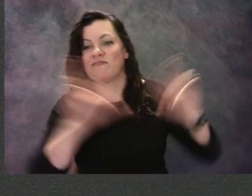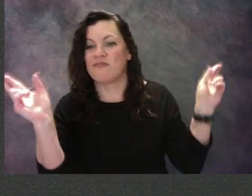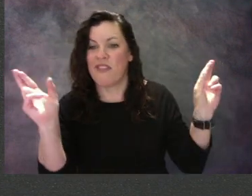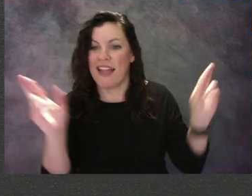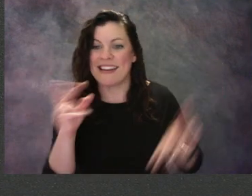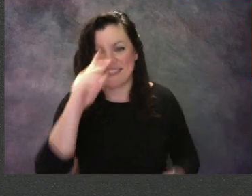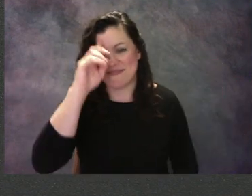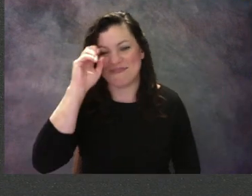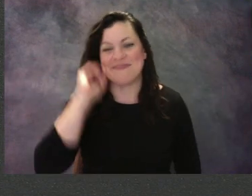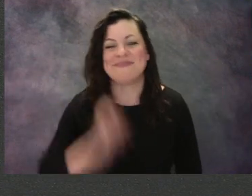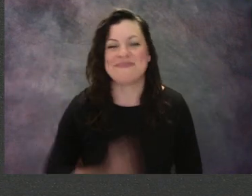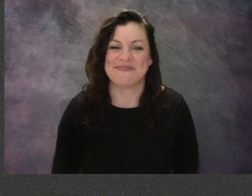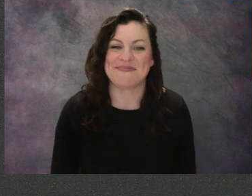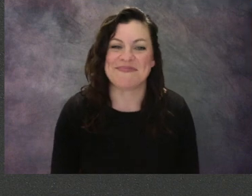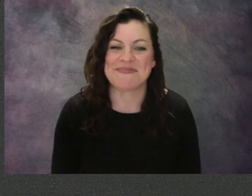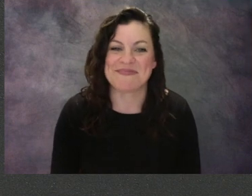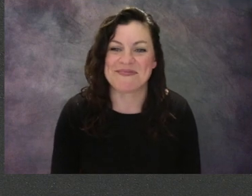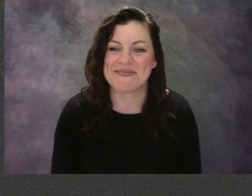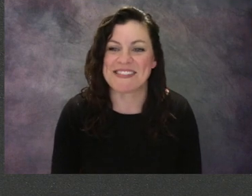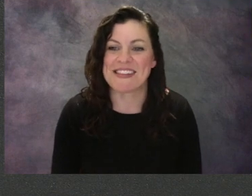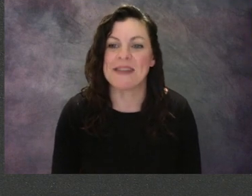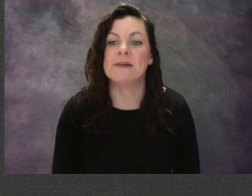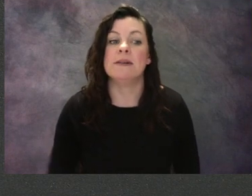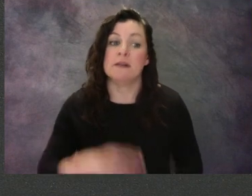I'm making sure my lid's on my marker, putting that away,